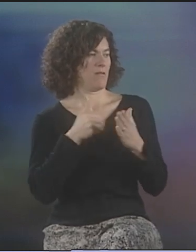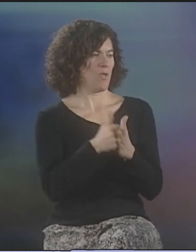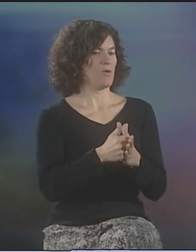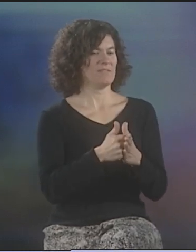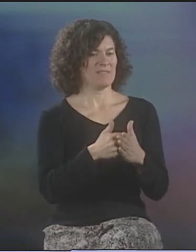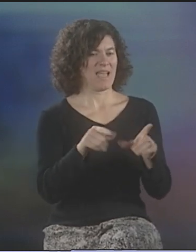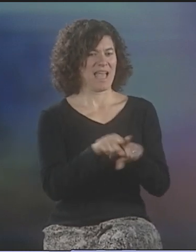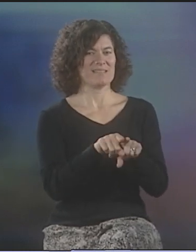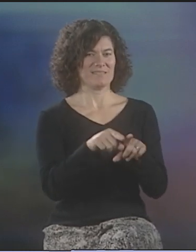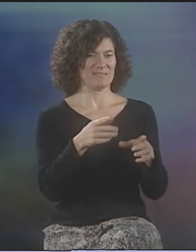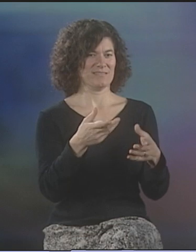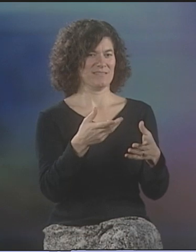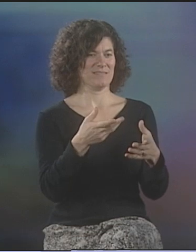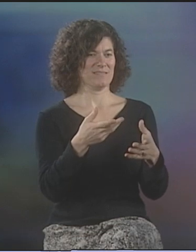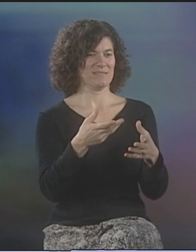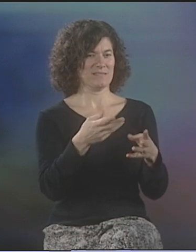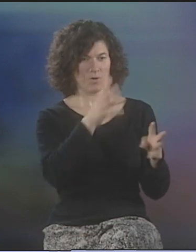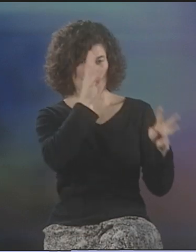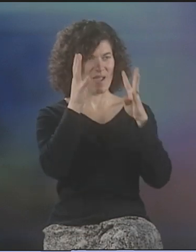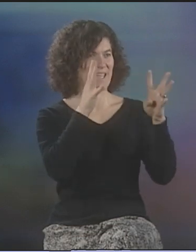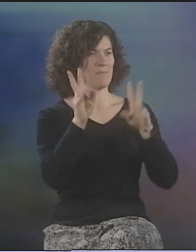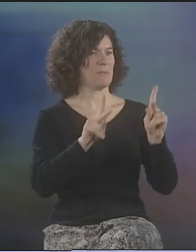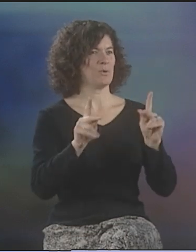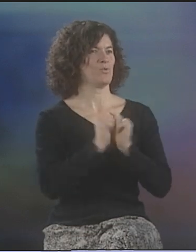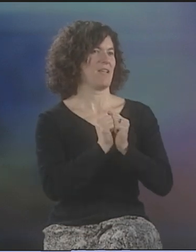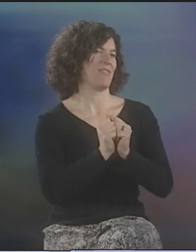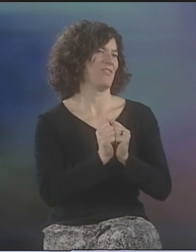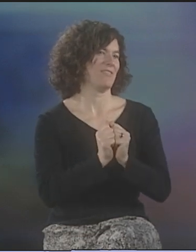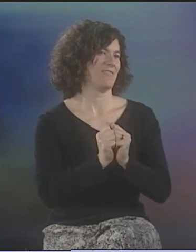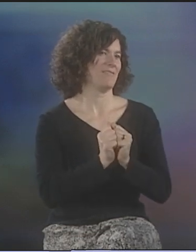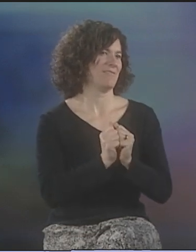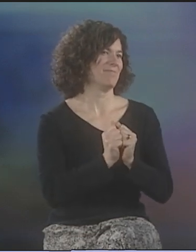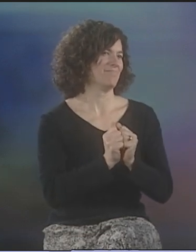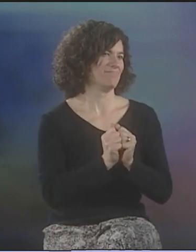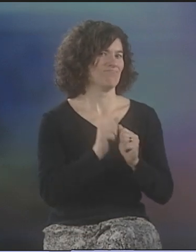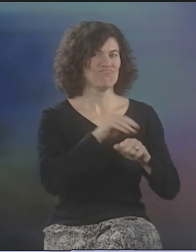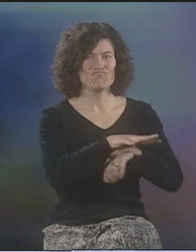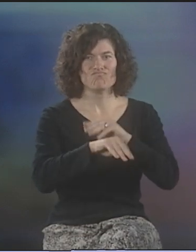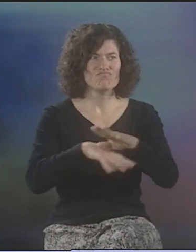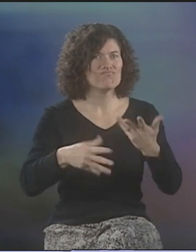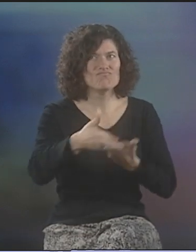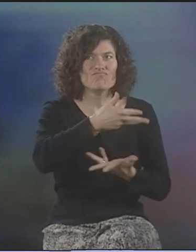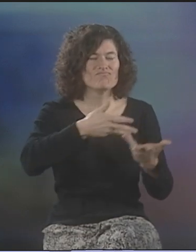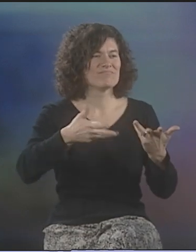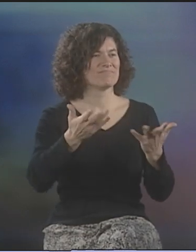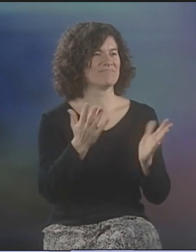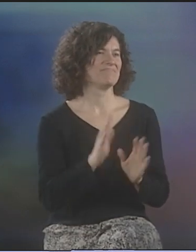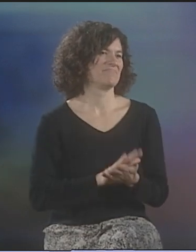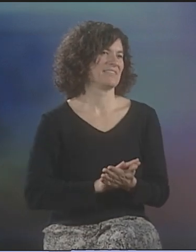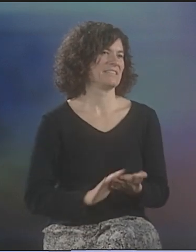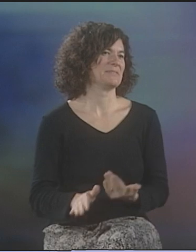I THINK THAT EXPERIENCE BROUGHT US CLOSER TOGETHER AND HELPED US CREATE MORE AS A GROUP TOGETHER.